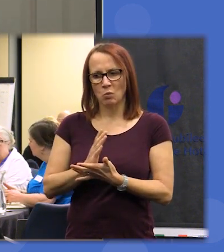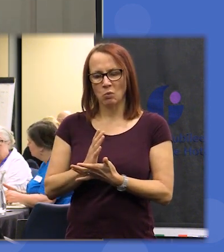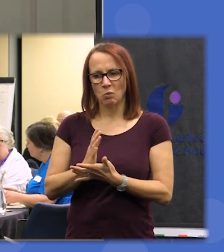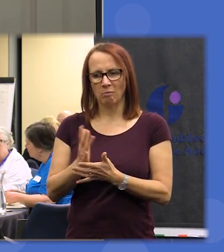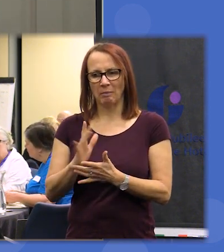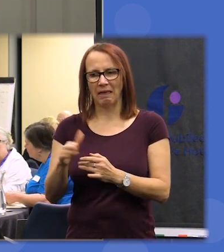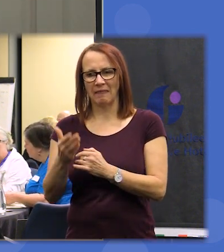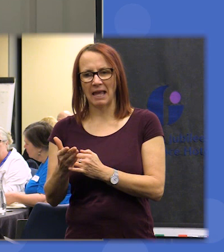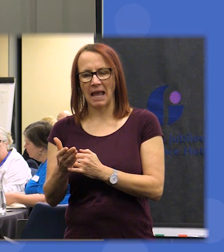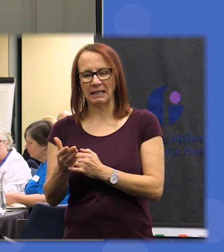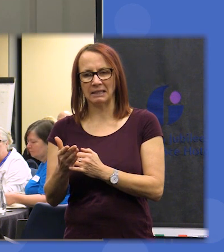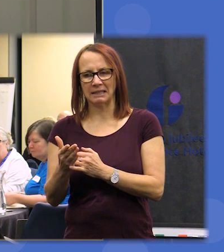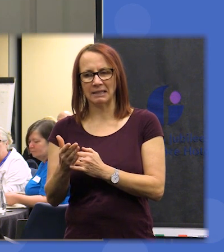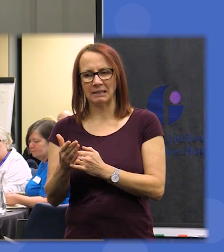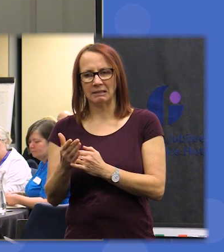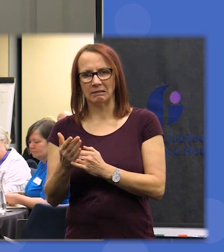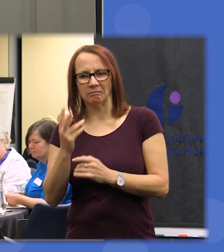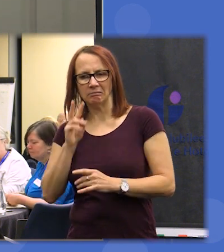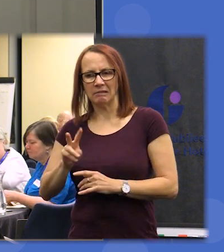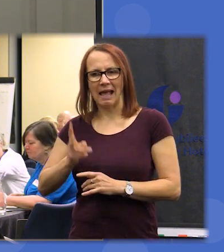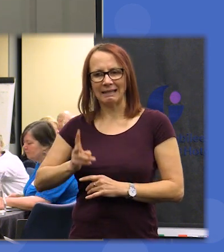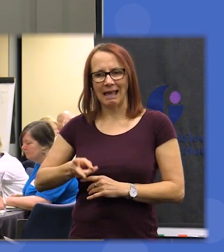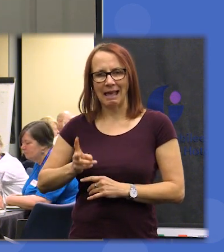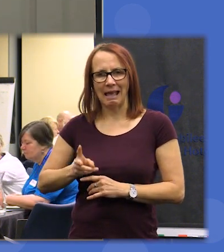the end Park it in your medium pile to in order to make progress through the